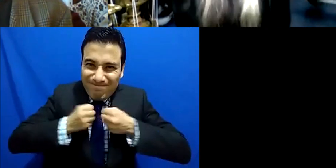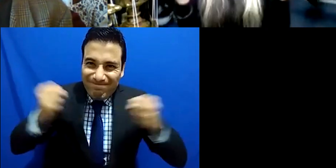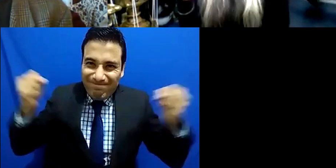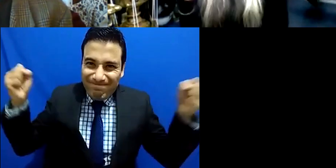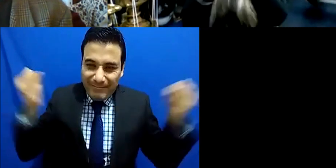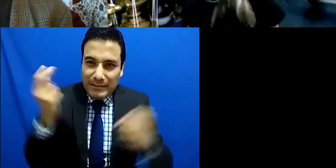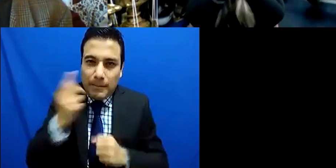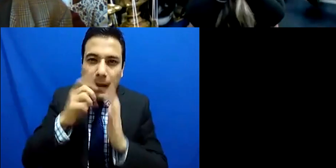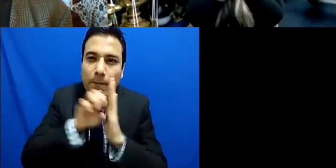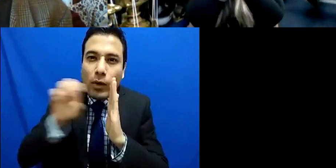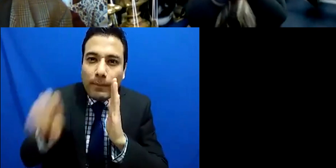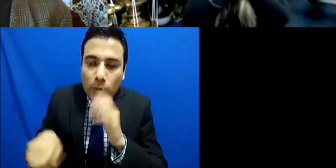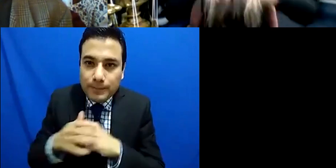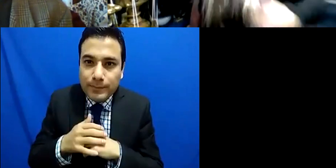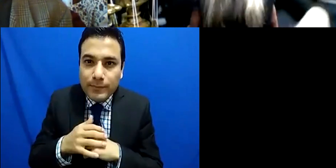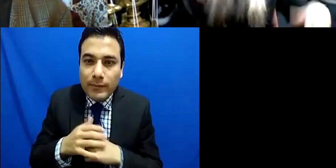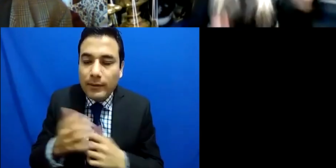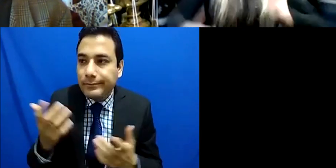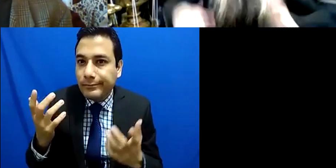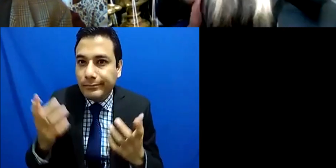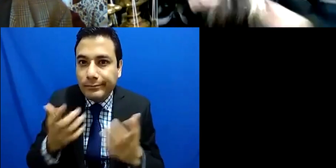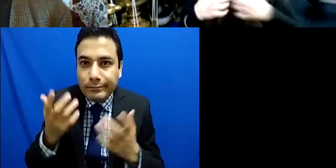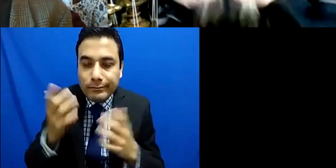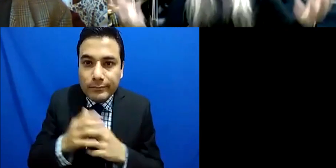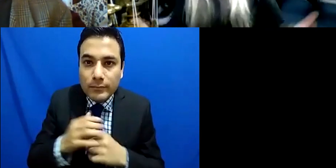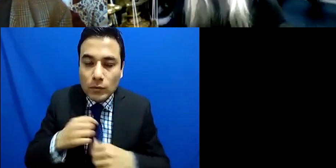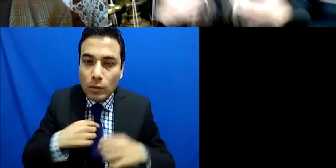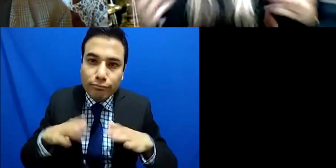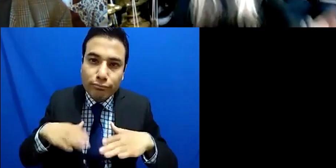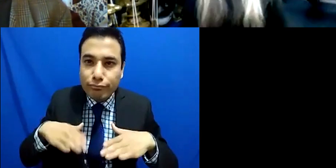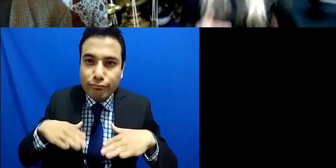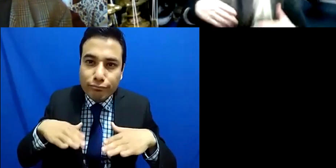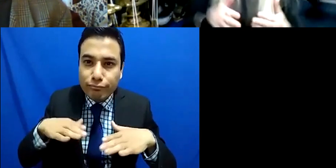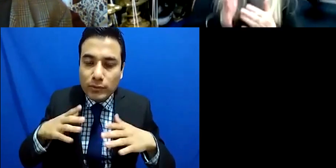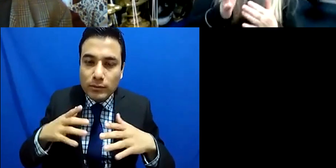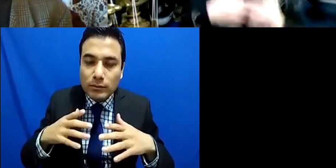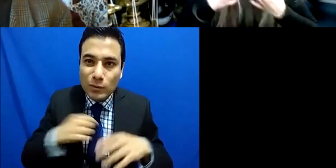then it's closed up whereas if I'm absolutely letting the body be free and let it flow the